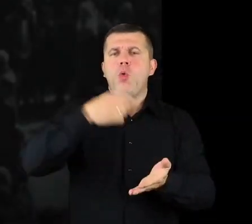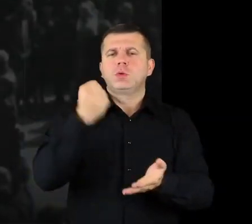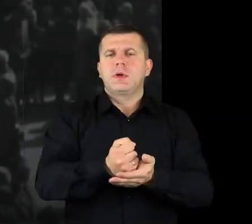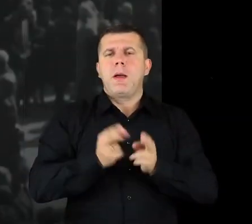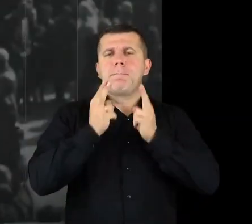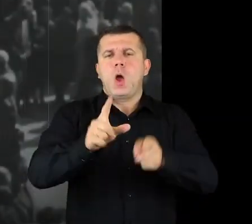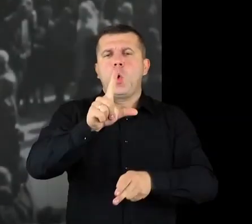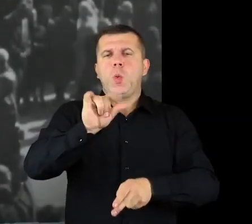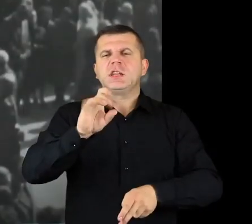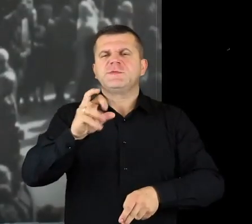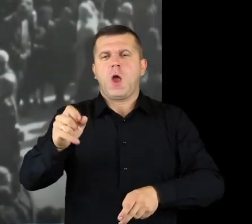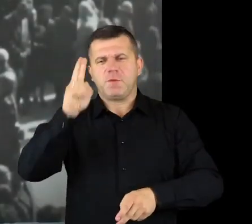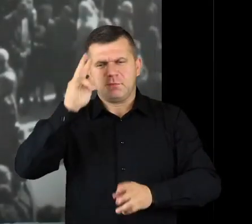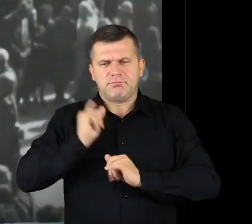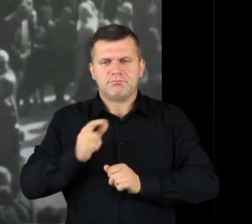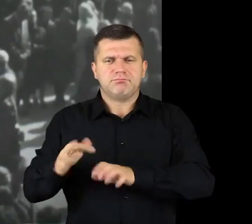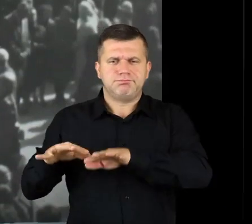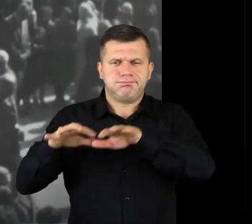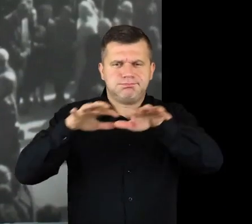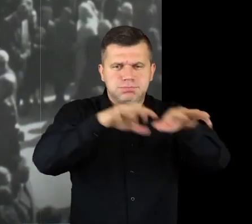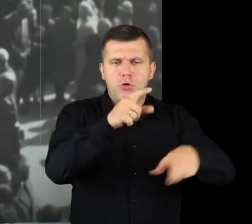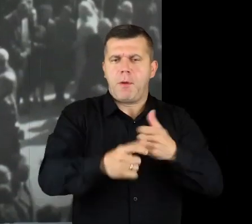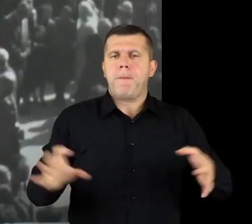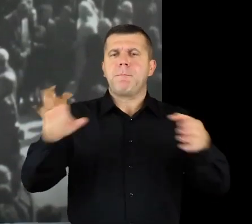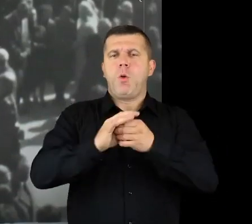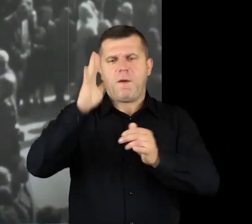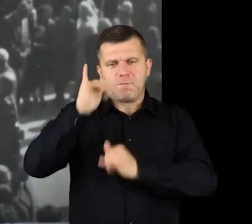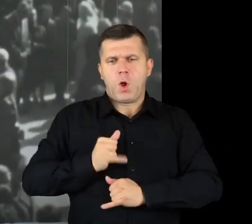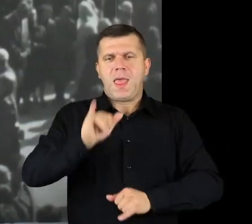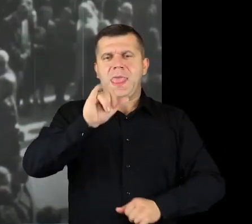all the knights crossed it and they united with Jagiełło’s army here.